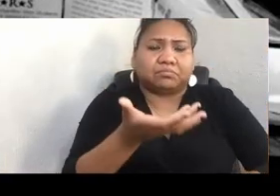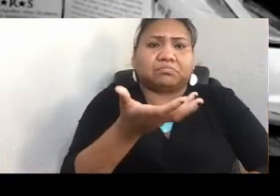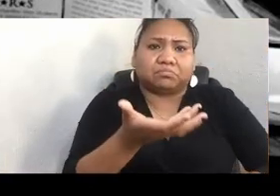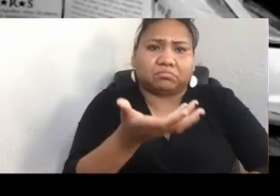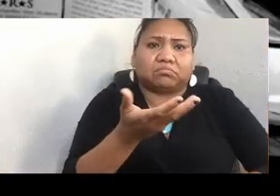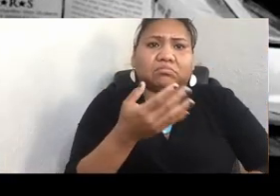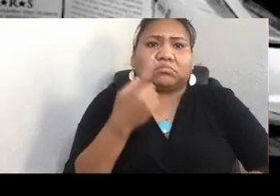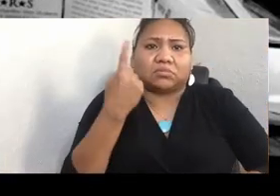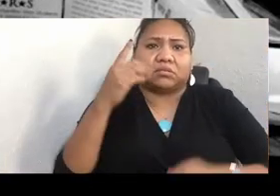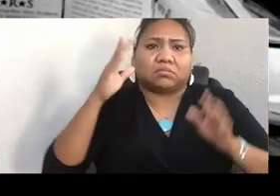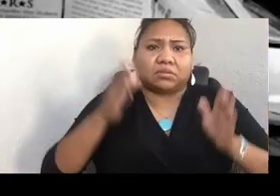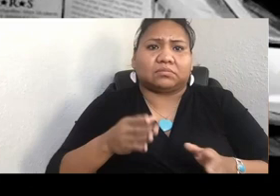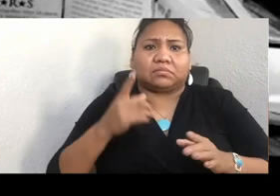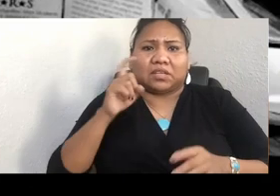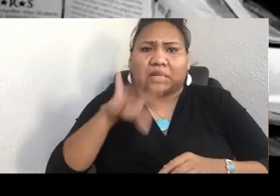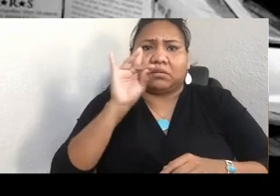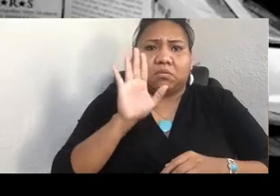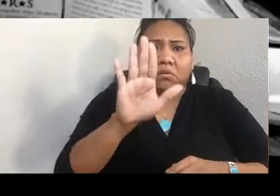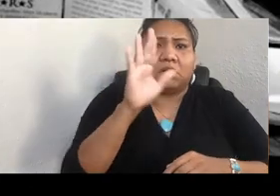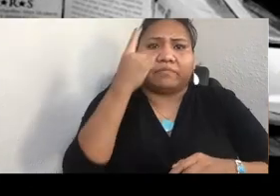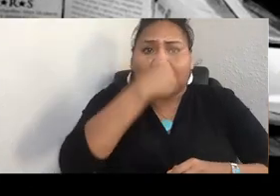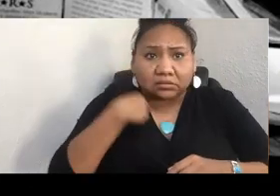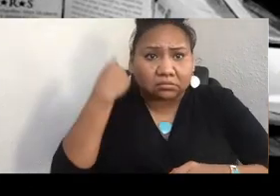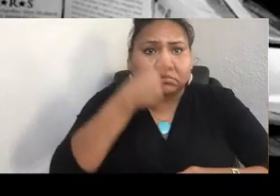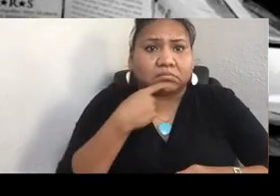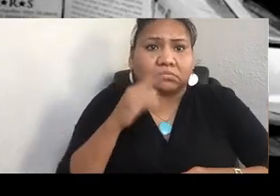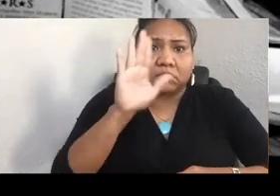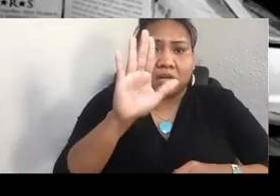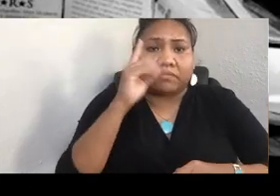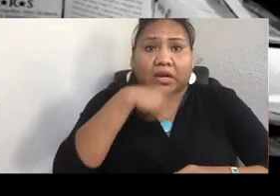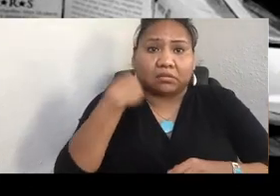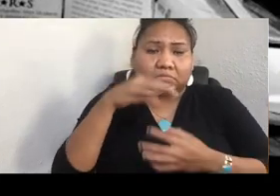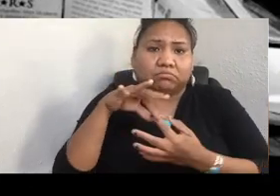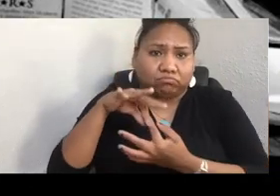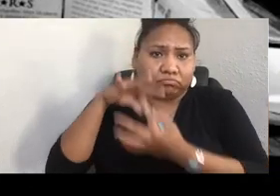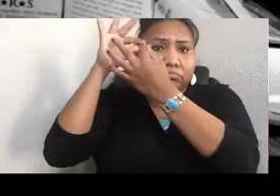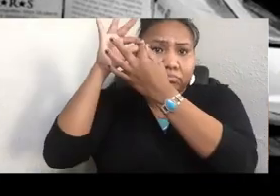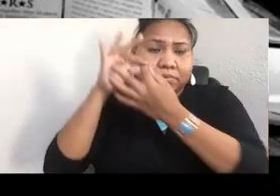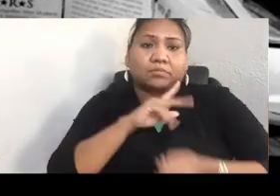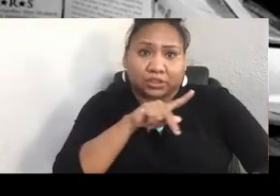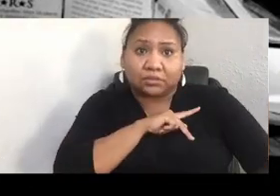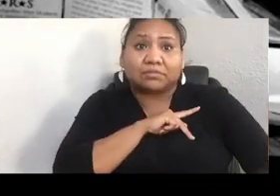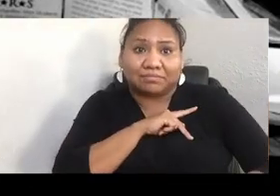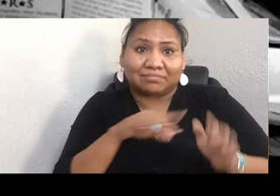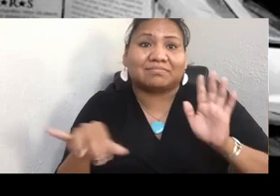Your face is your unique personality and identity. And so finding face is identity.